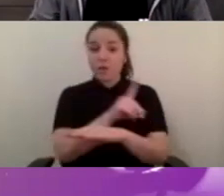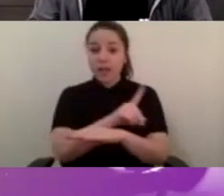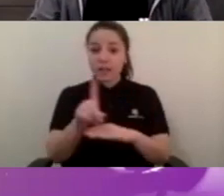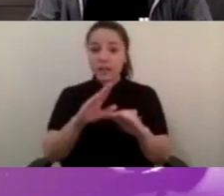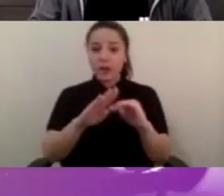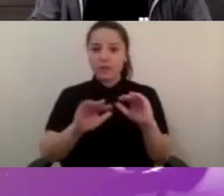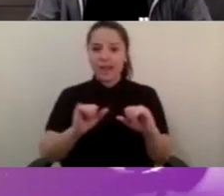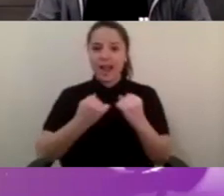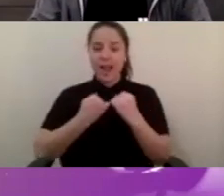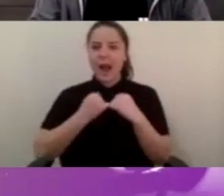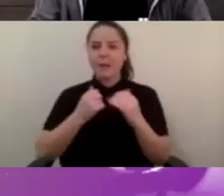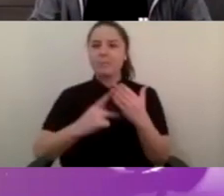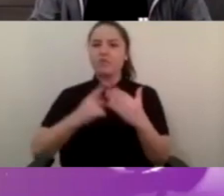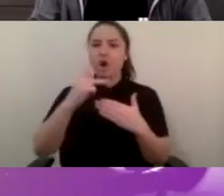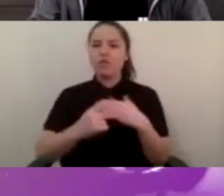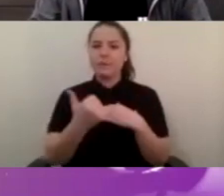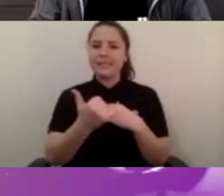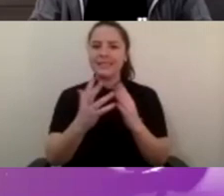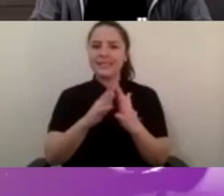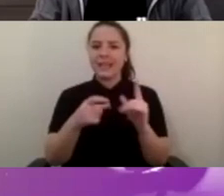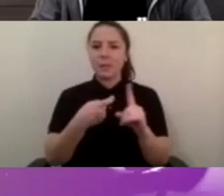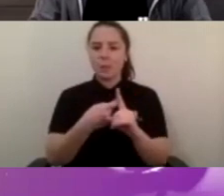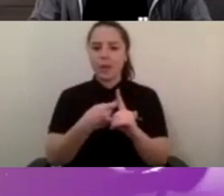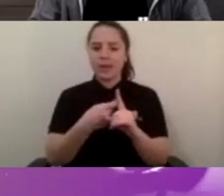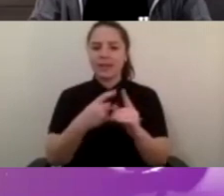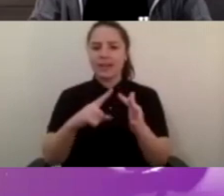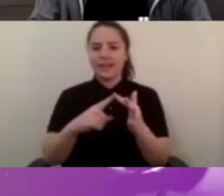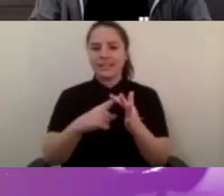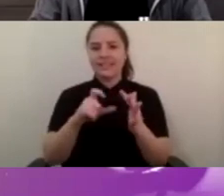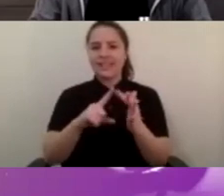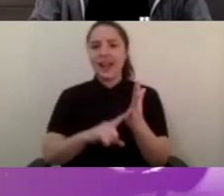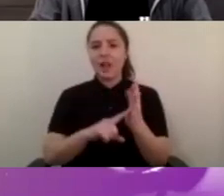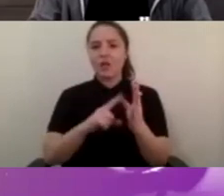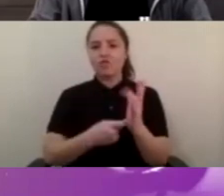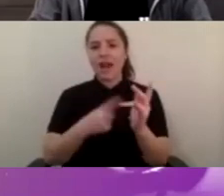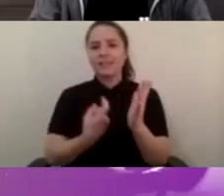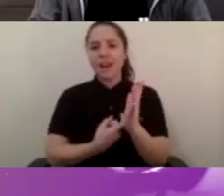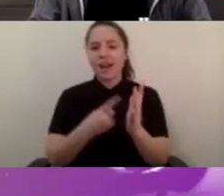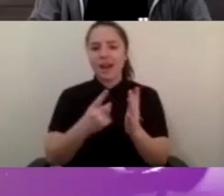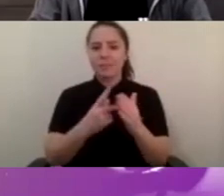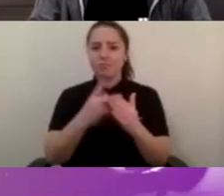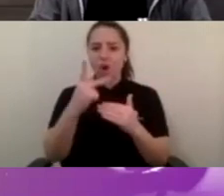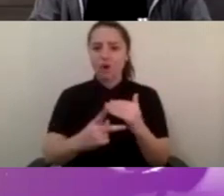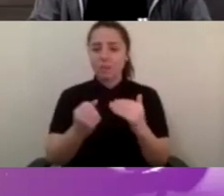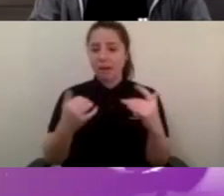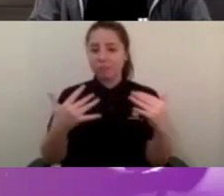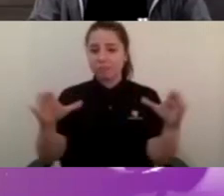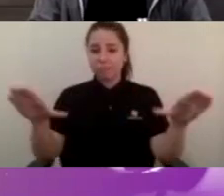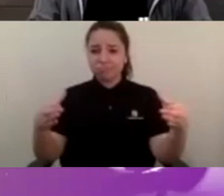accelerator program where we had seven exciting startups pitching to about 450 people online last week